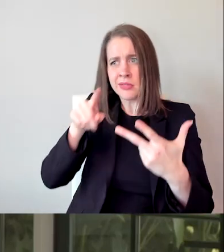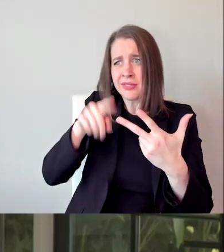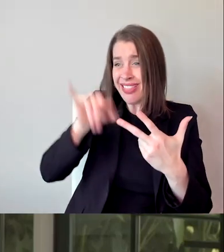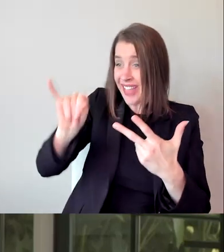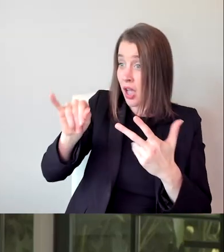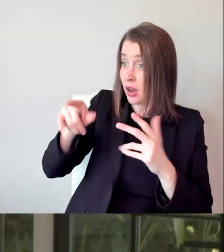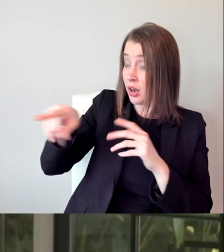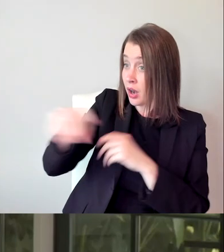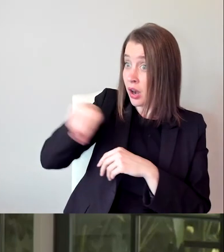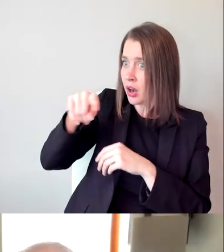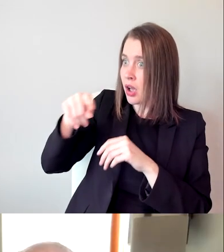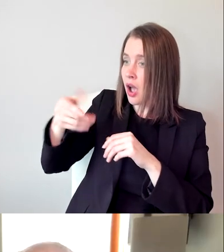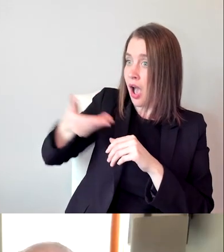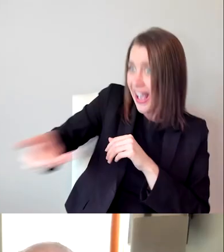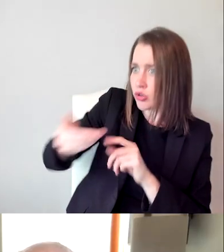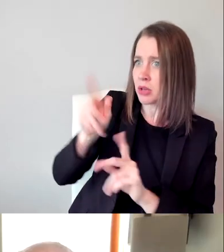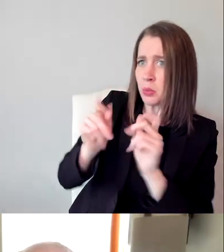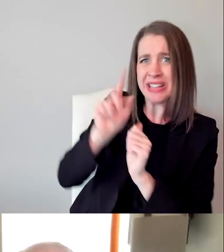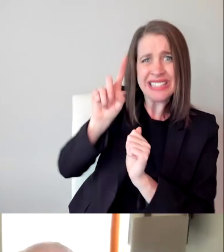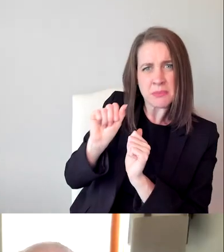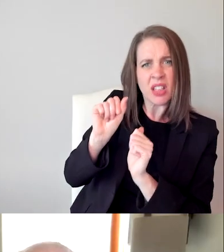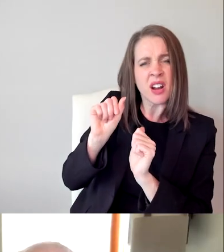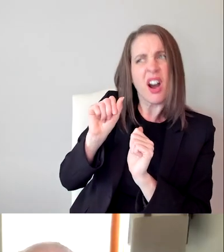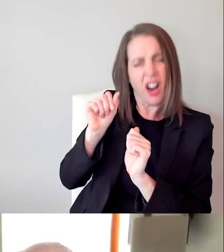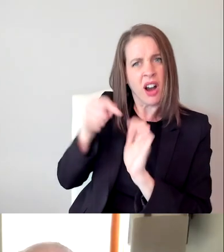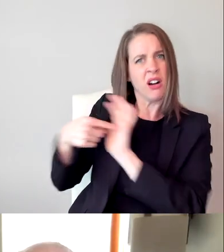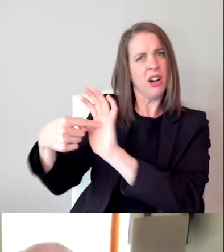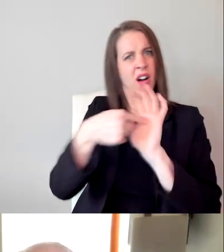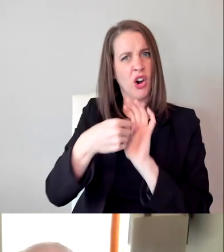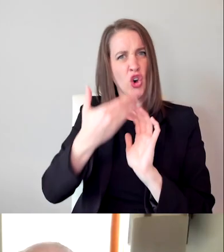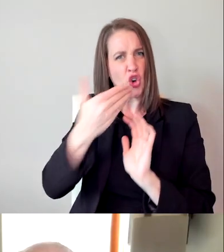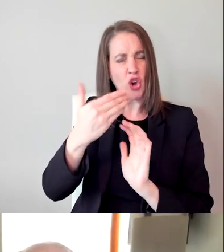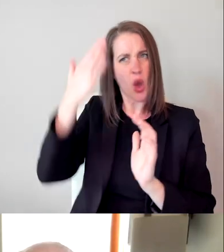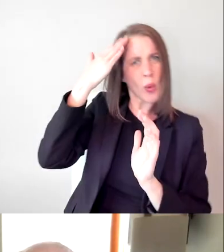and it's opportunity for an intersectional movement